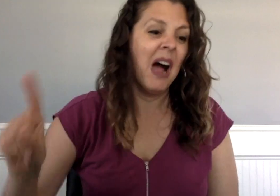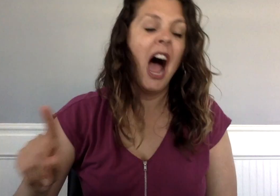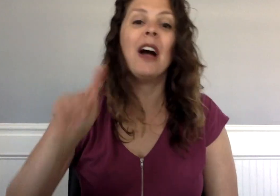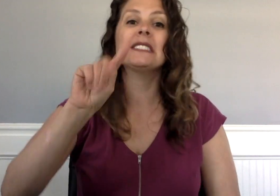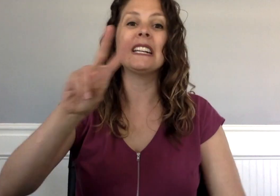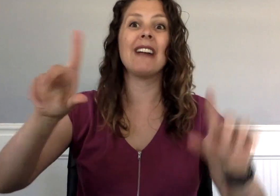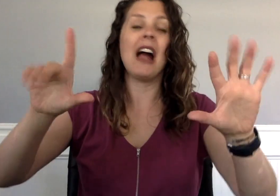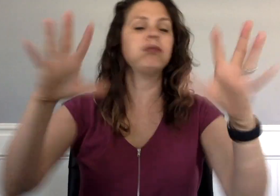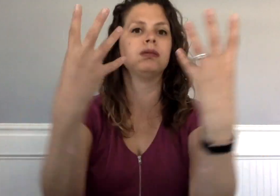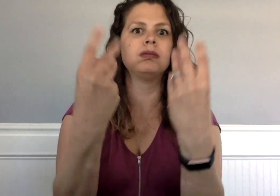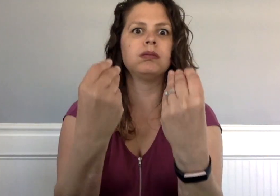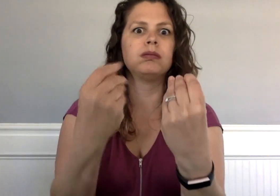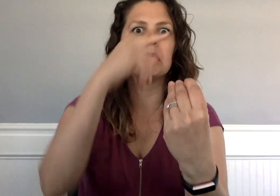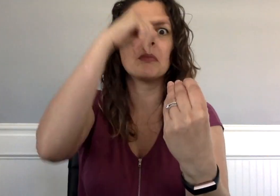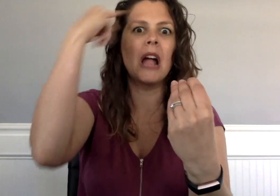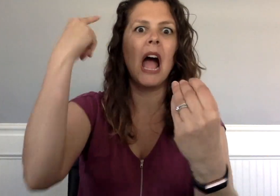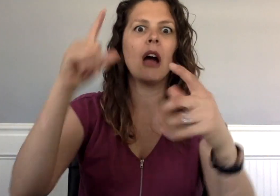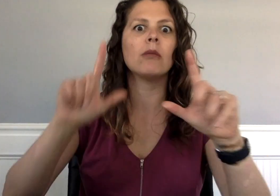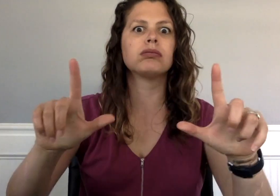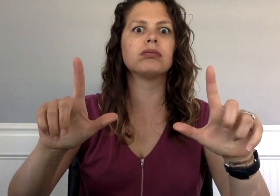The television sizzled and went blank.